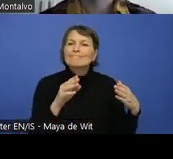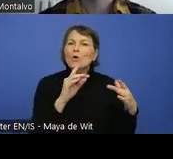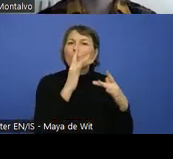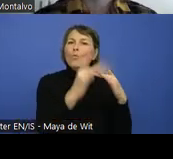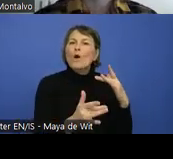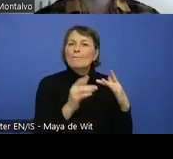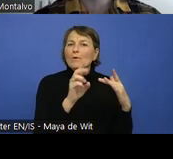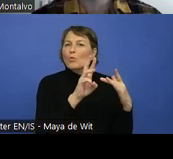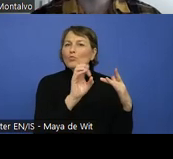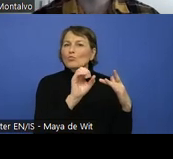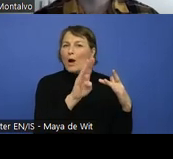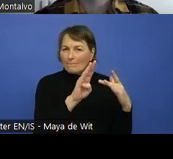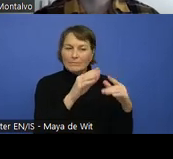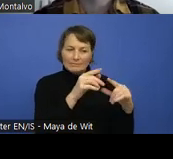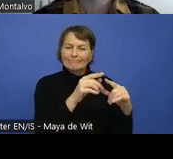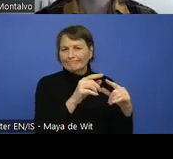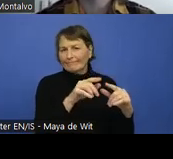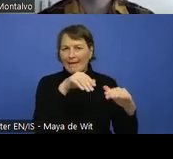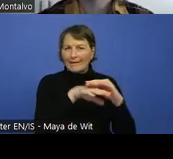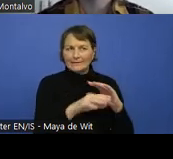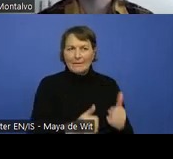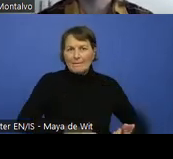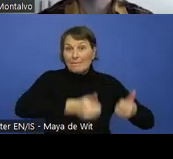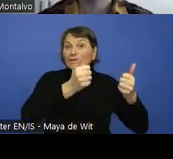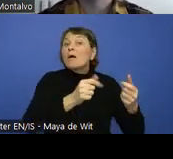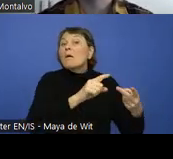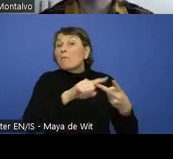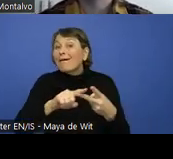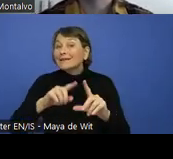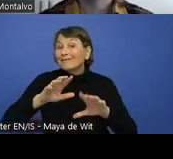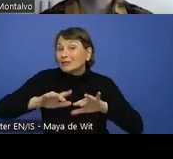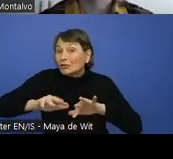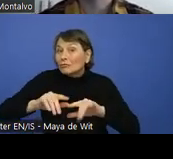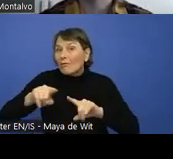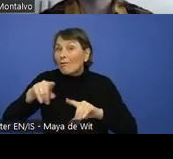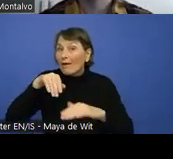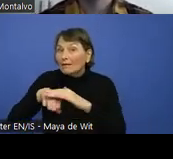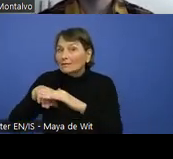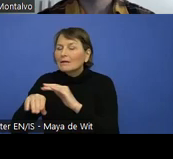And also we provide some needs on digital accessibility as well.